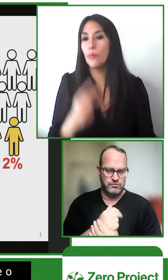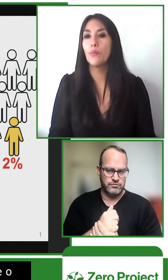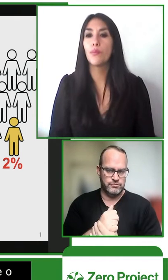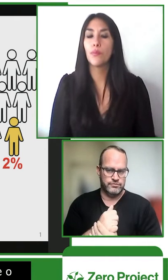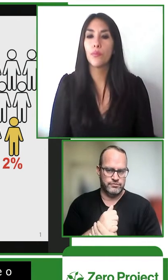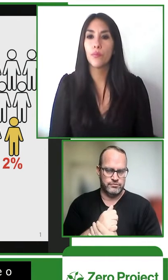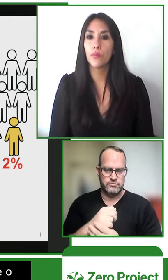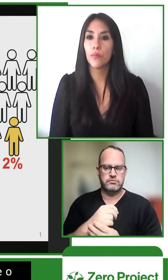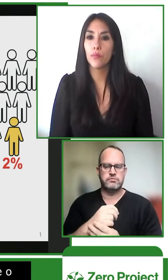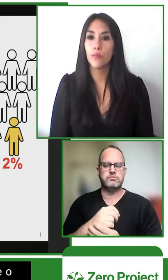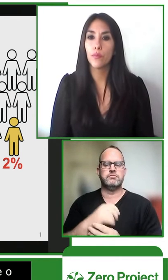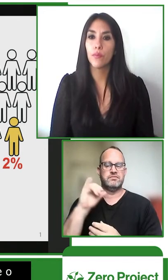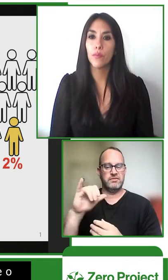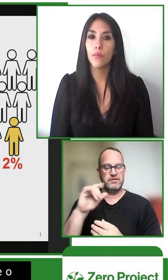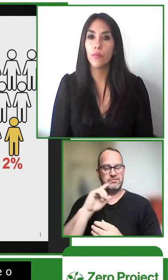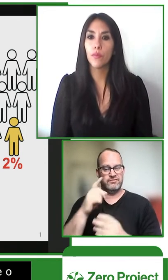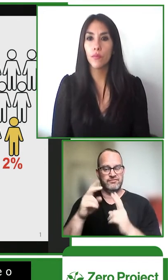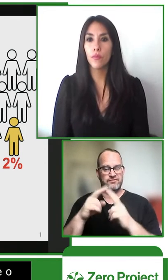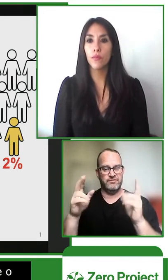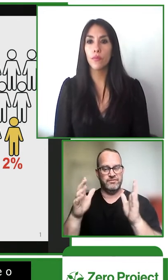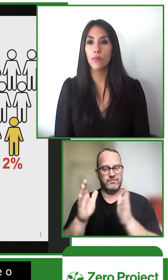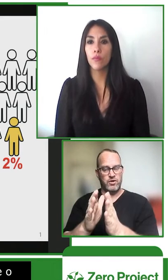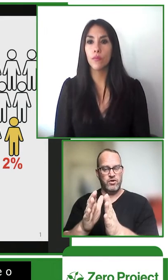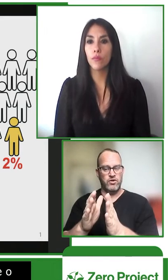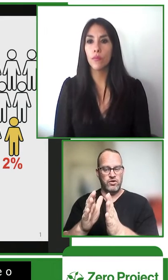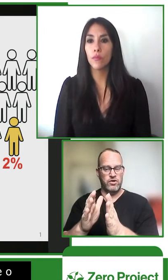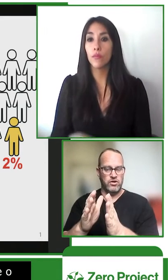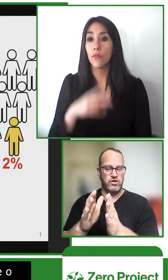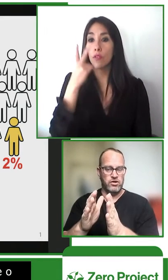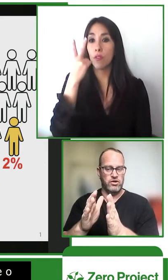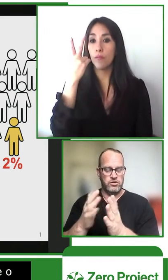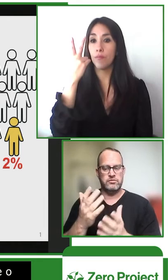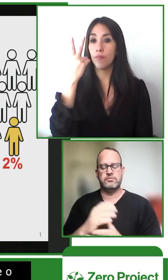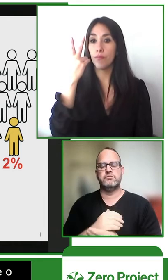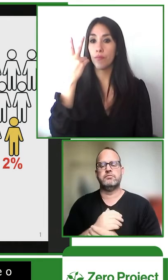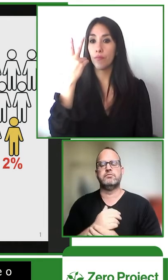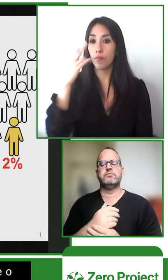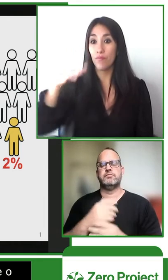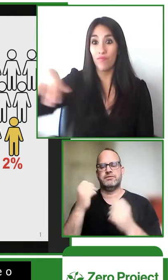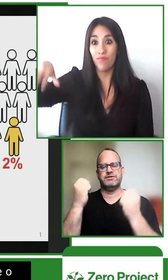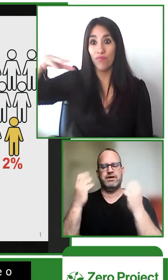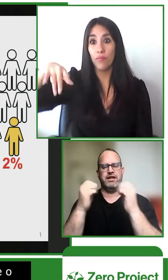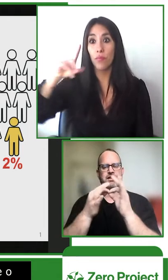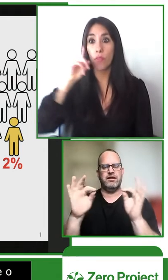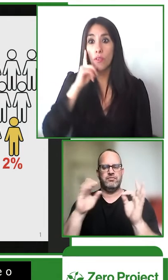have access to either written language or spoken language that is a very small percentage